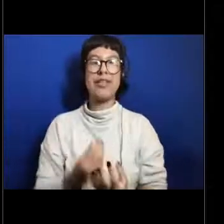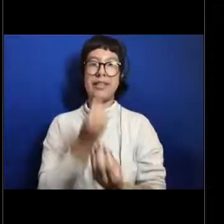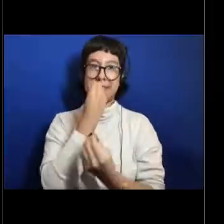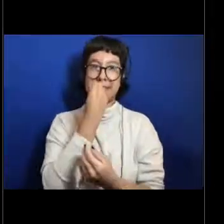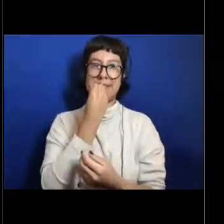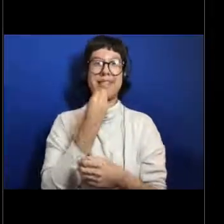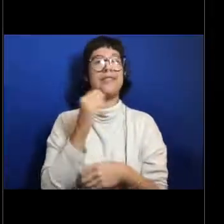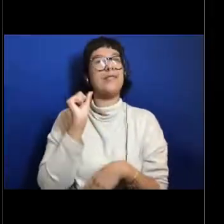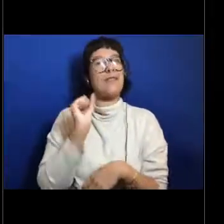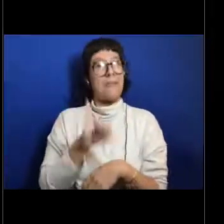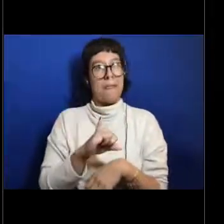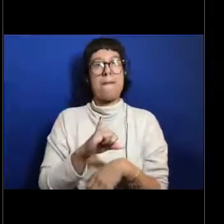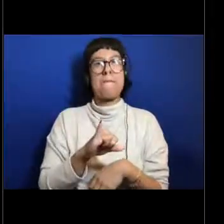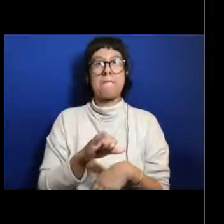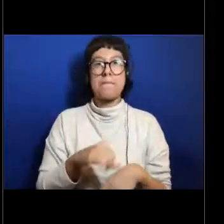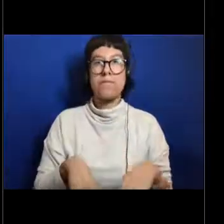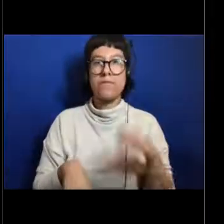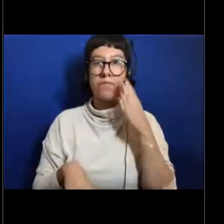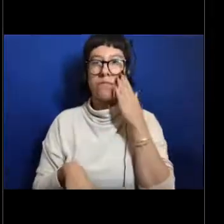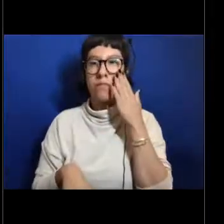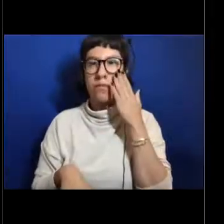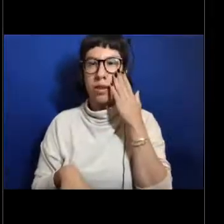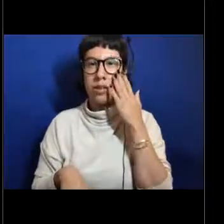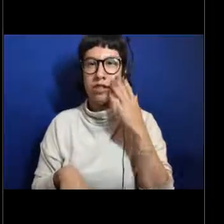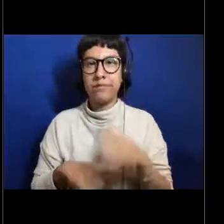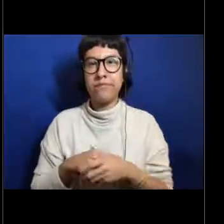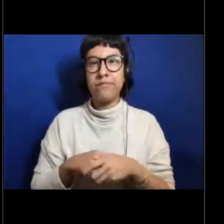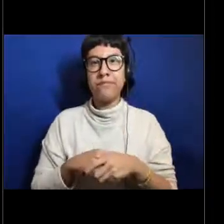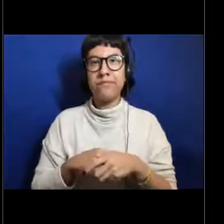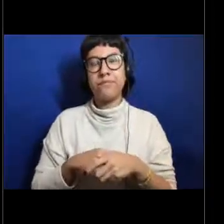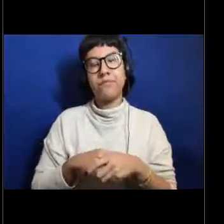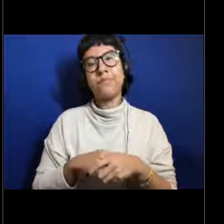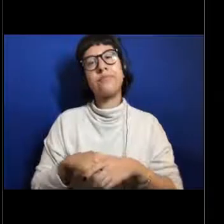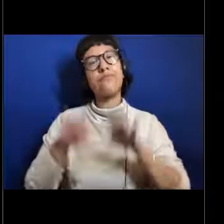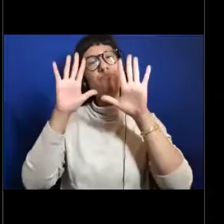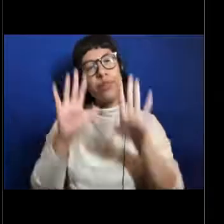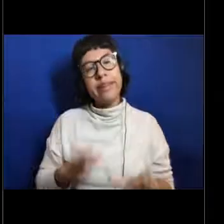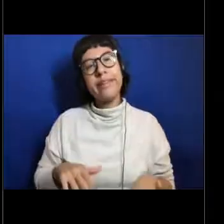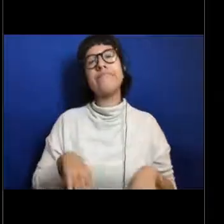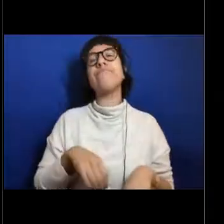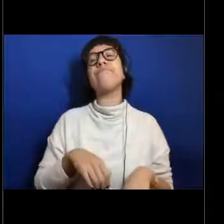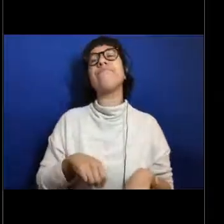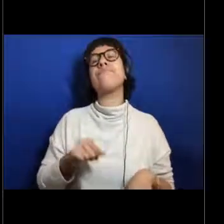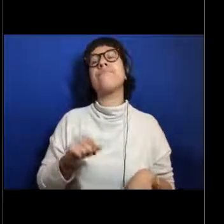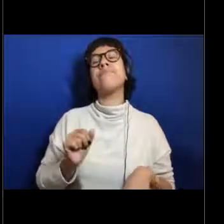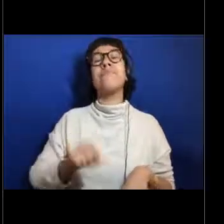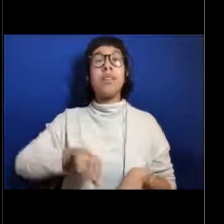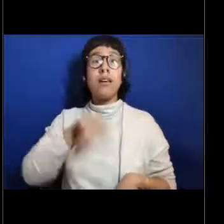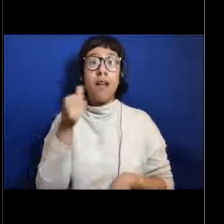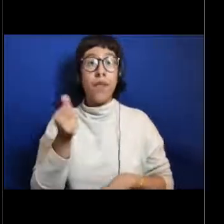and taking out the food out of it. [Grace] Great and so a couple of questions just again about what we're looking at.